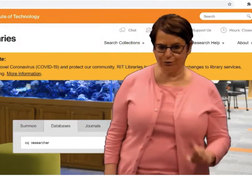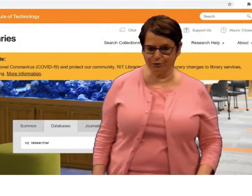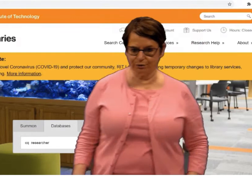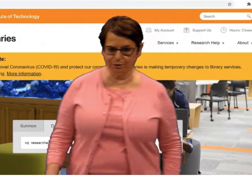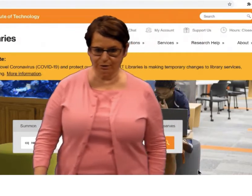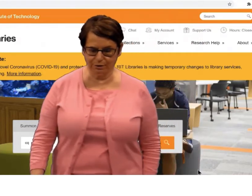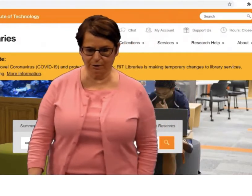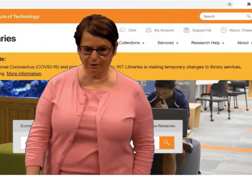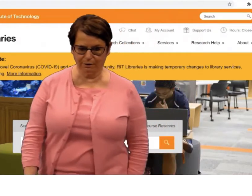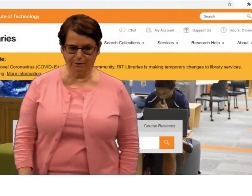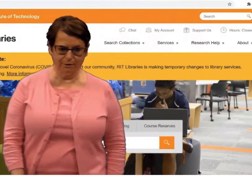Then click on Search.